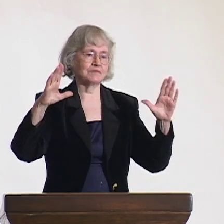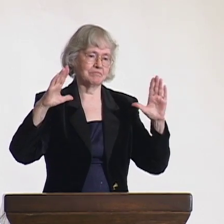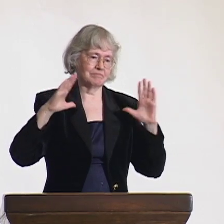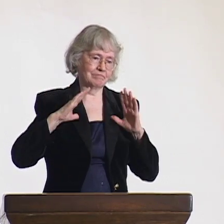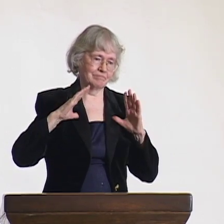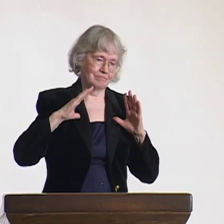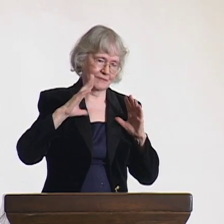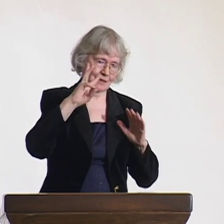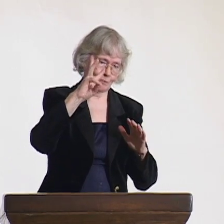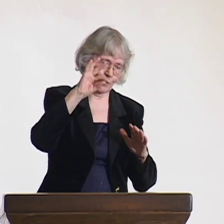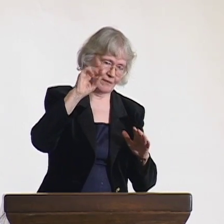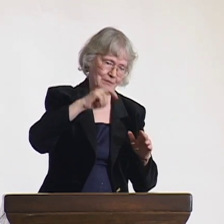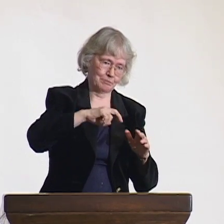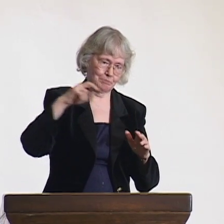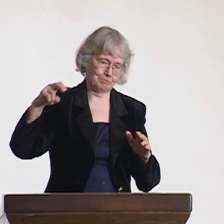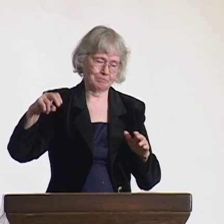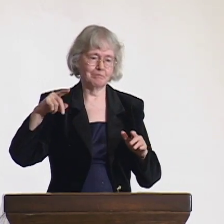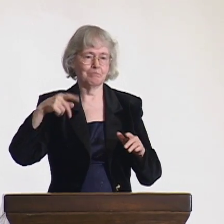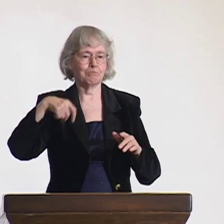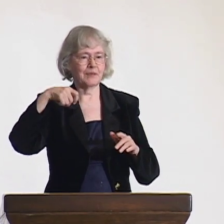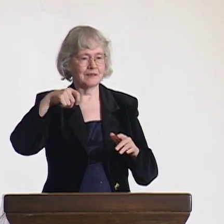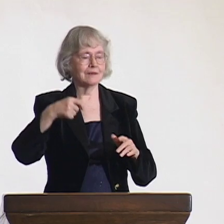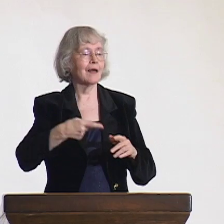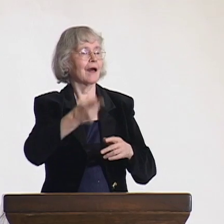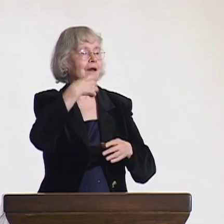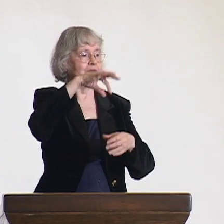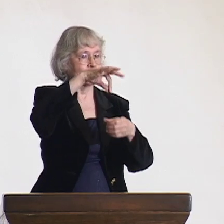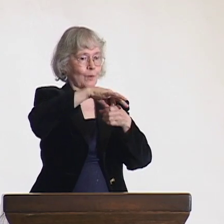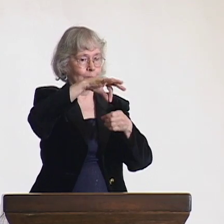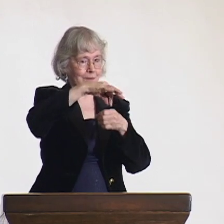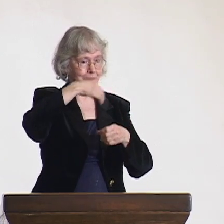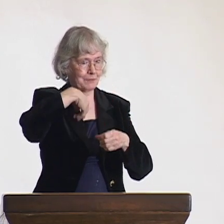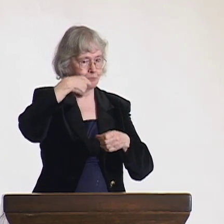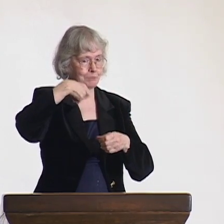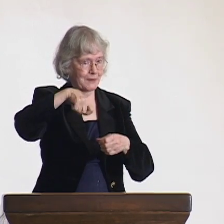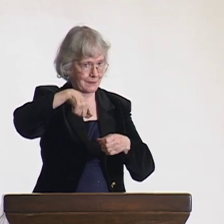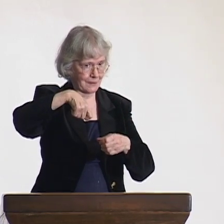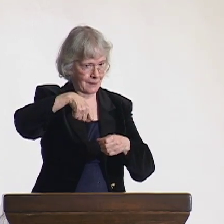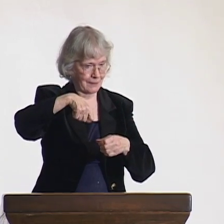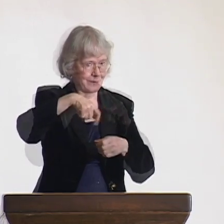and a vote was held for the next president of World Federation of the Deaf.